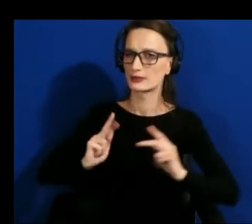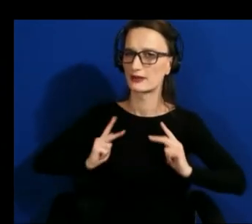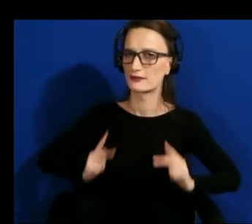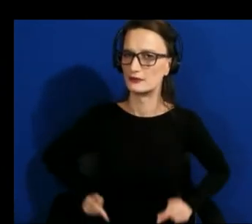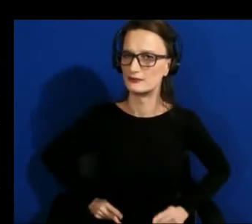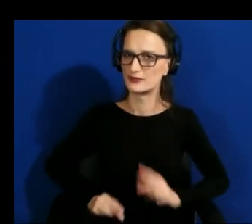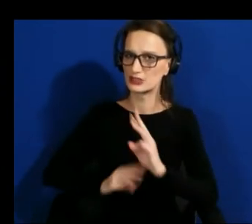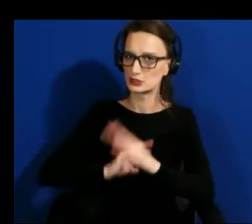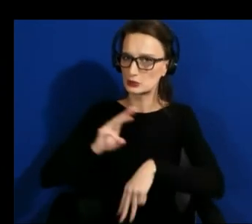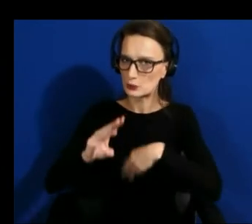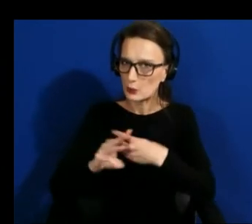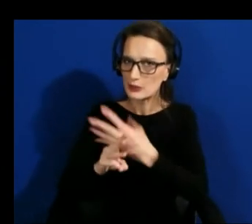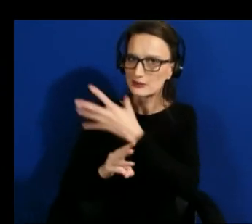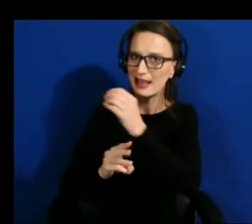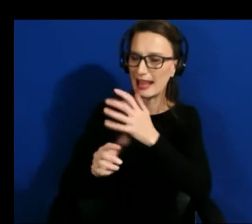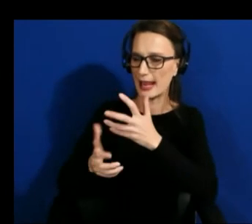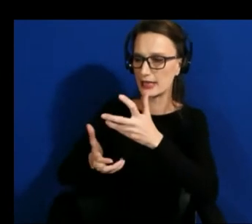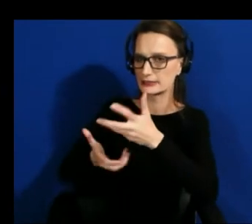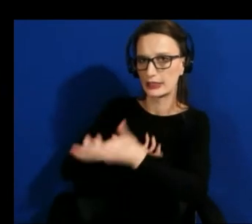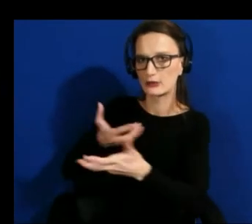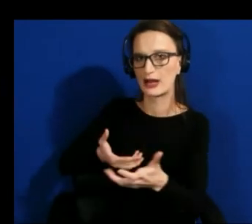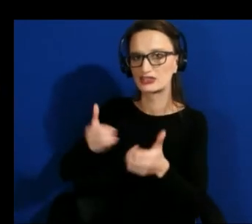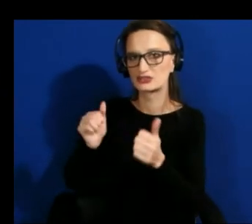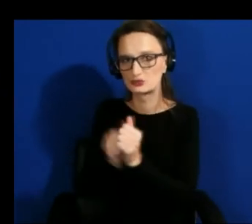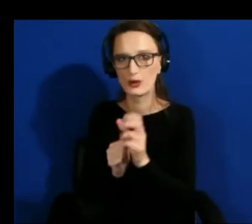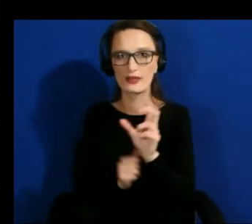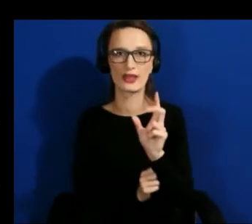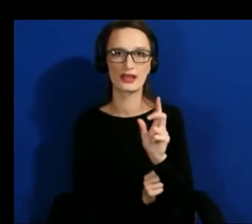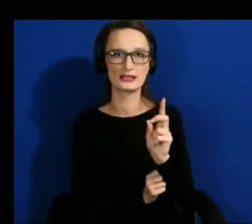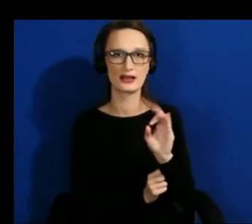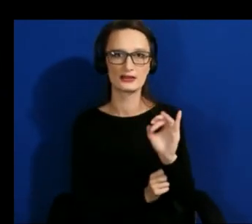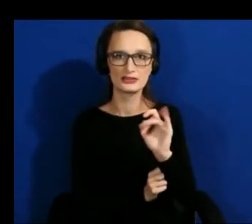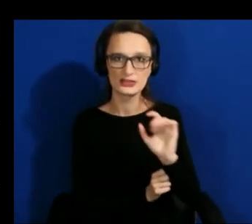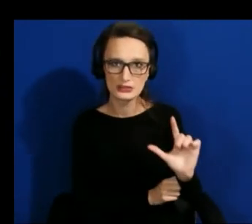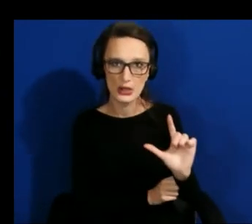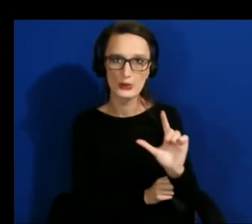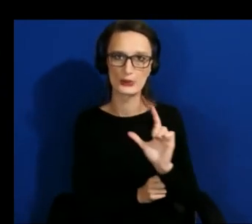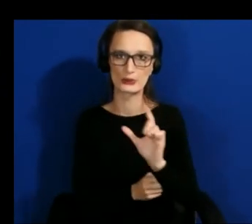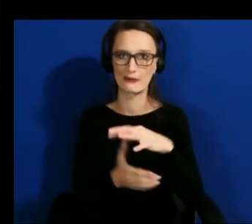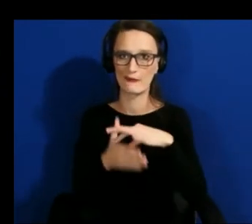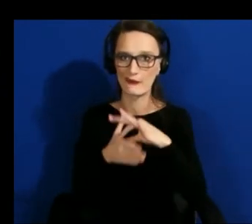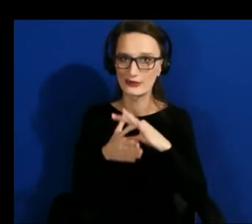with our digital content um knowing that we will likely need to use uh computer vision algorithms